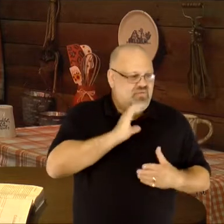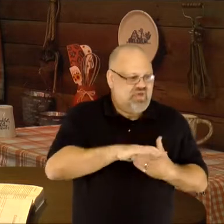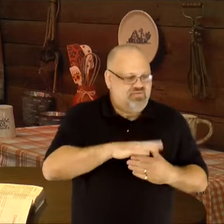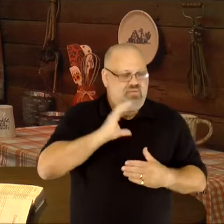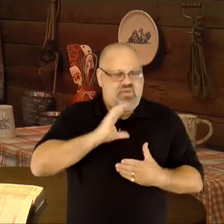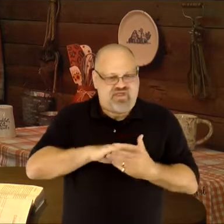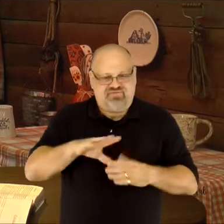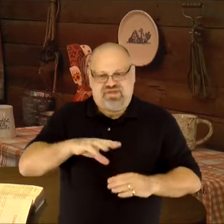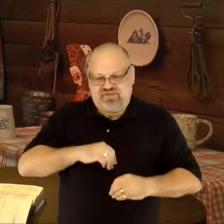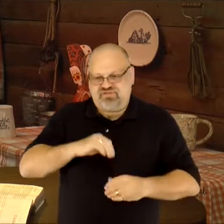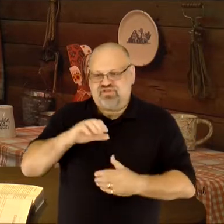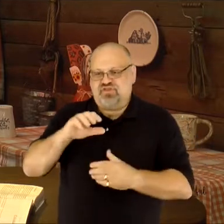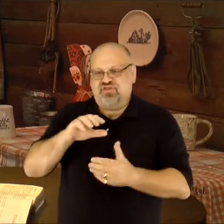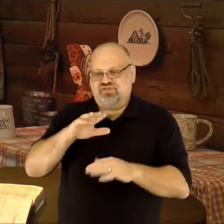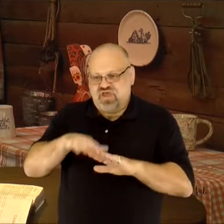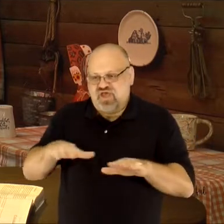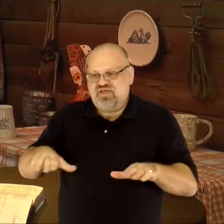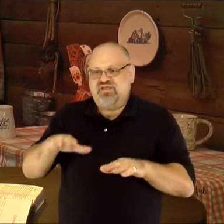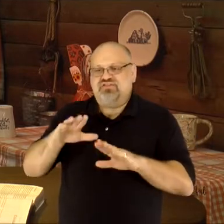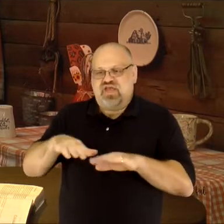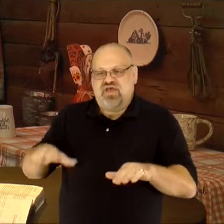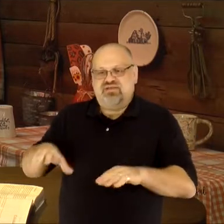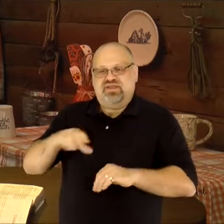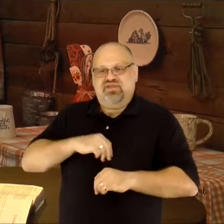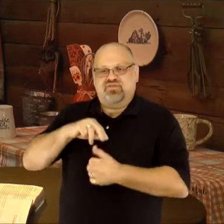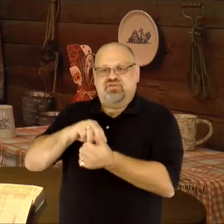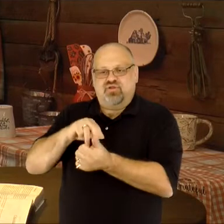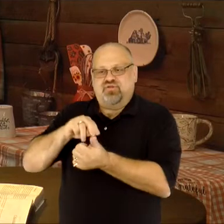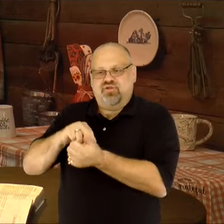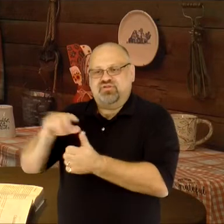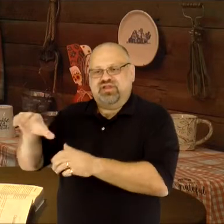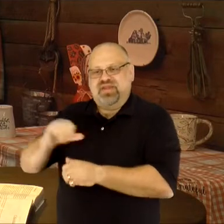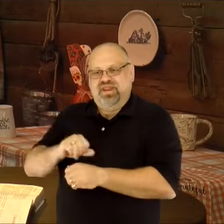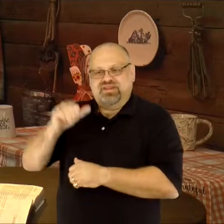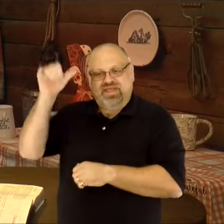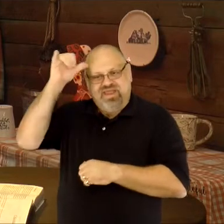a wife, the wife takes the child, the child takes the nurse, the nurse takes the cow,